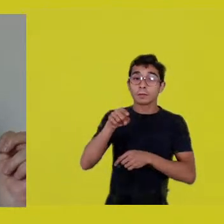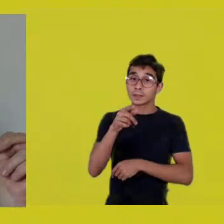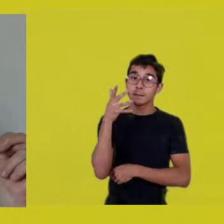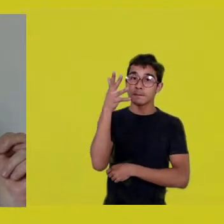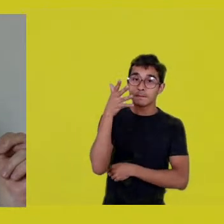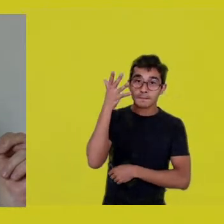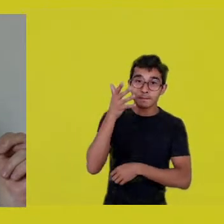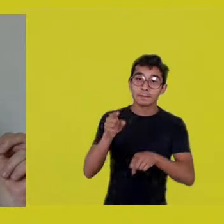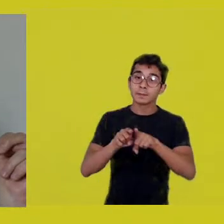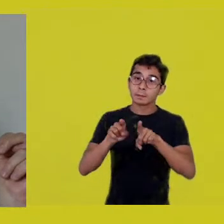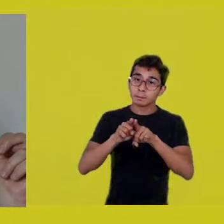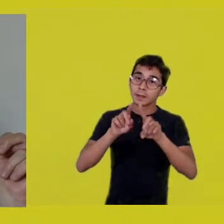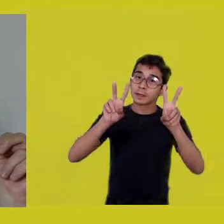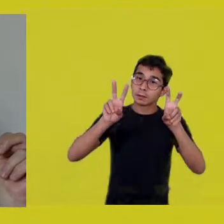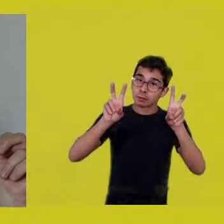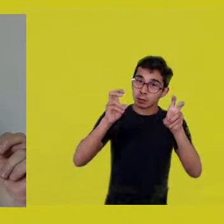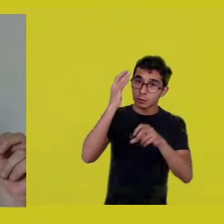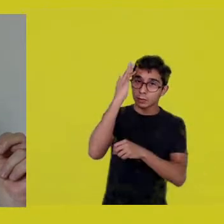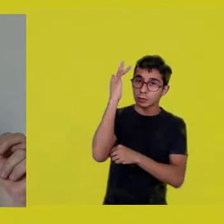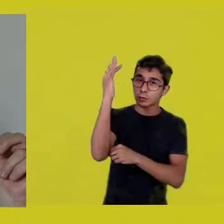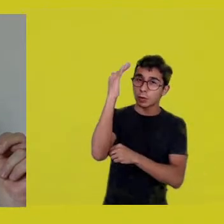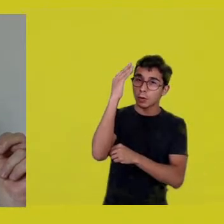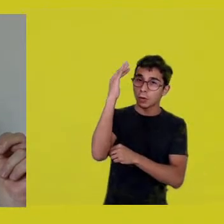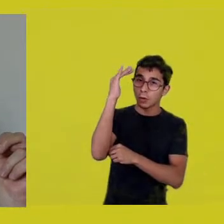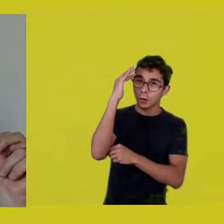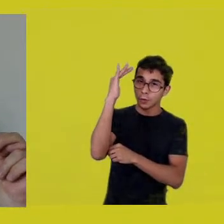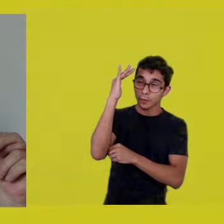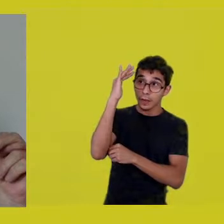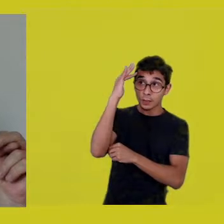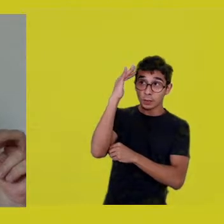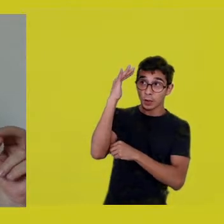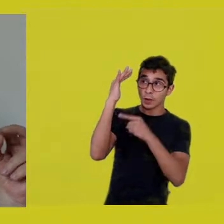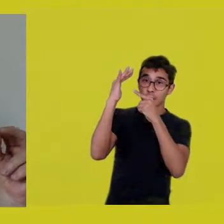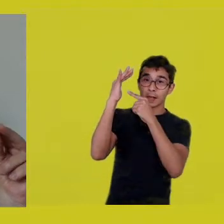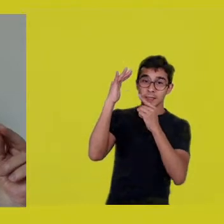How can we perceive dreams as instances of reality